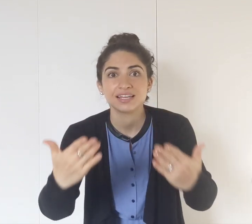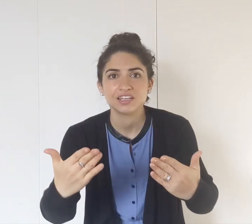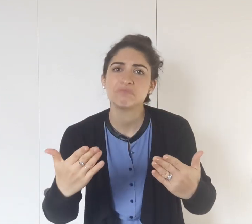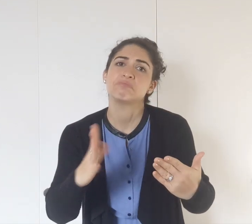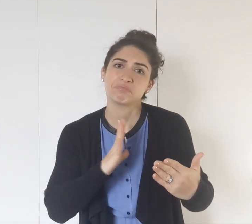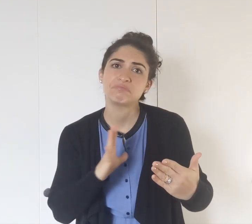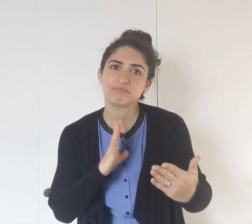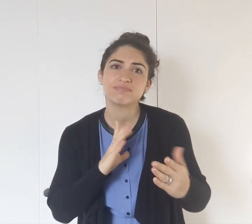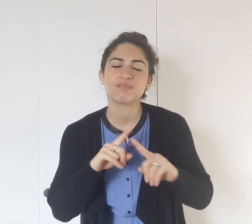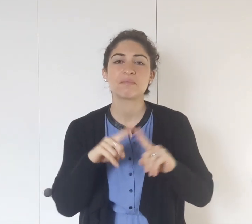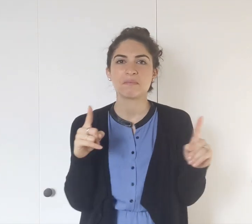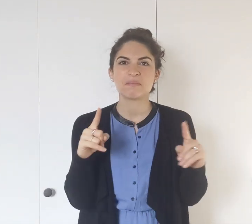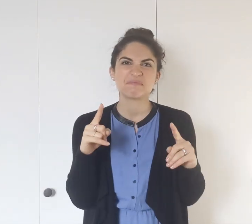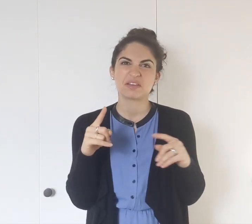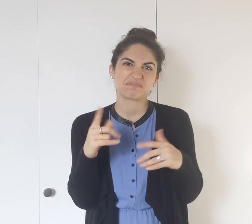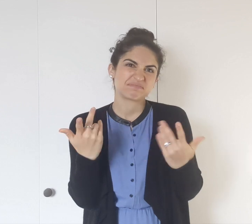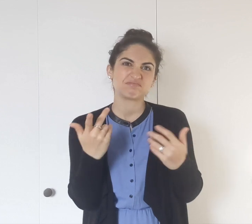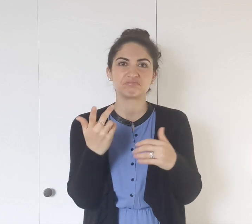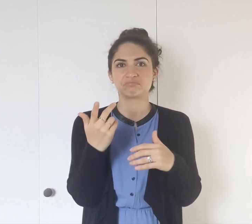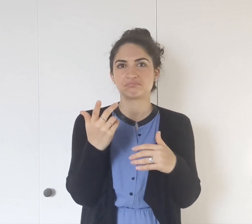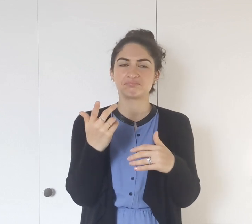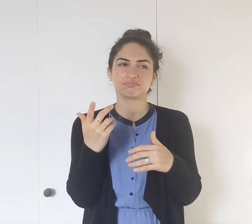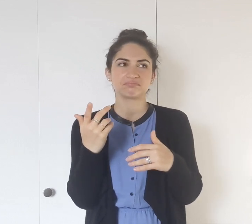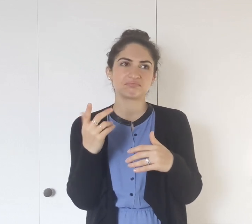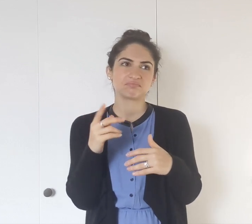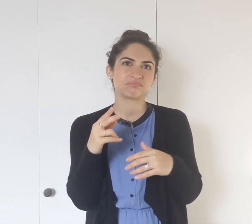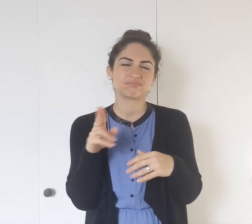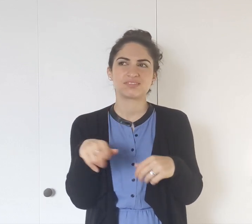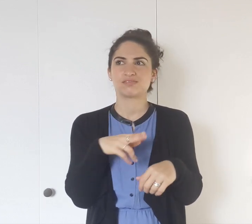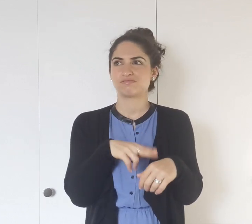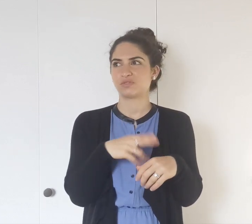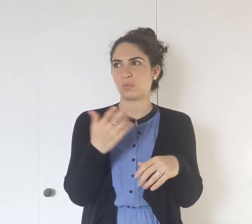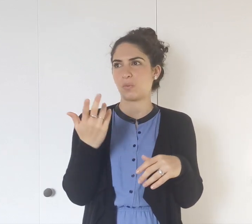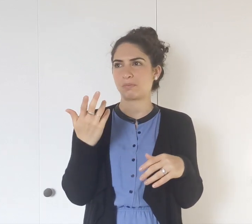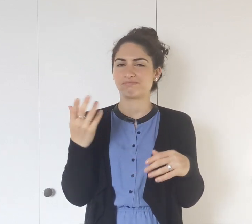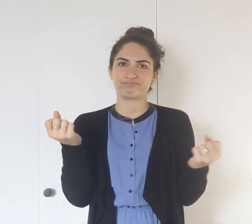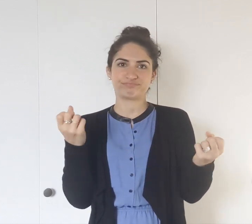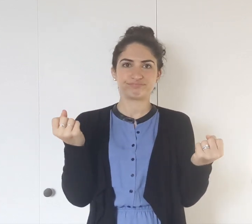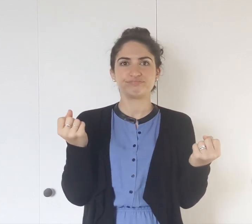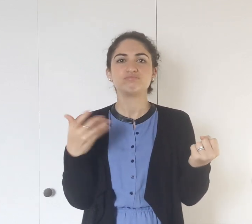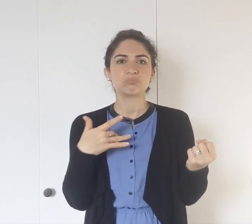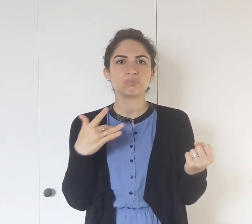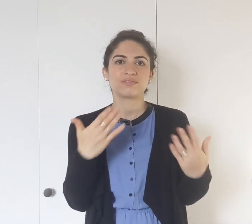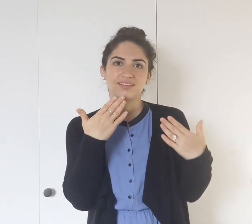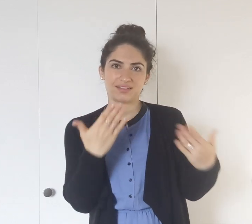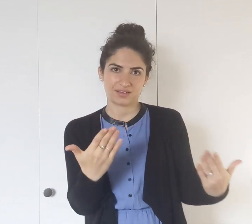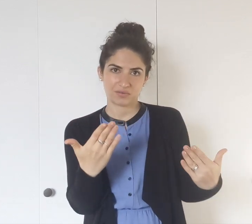If they're both high, that's fine, but in normal conversational signing,